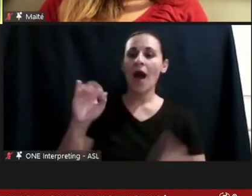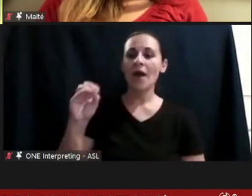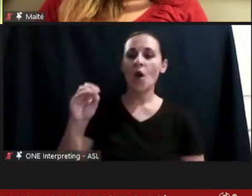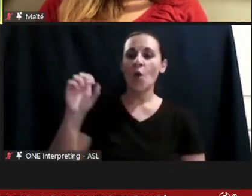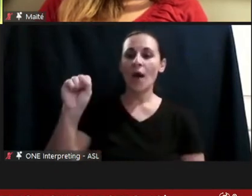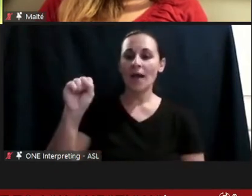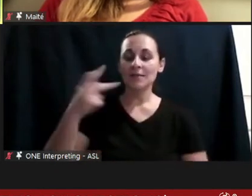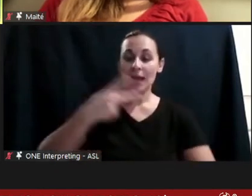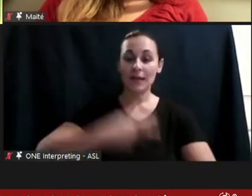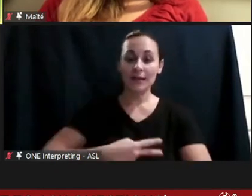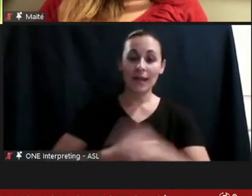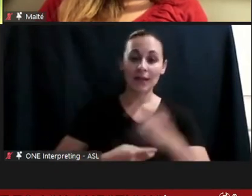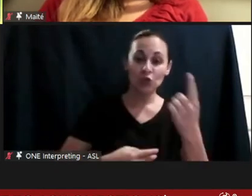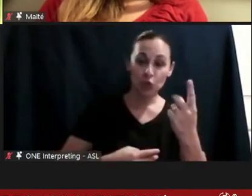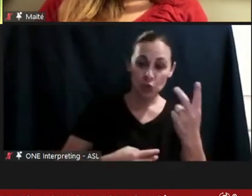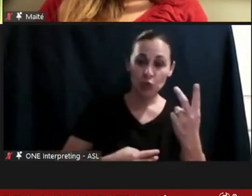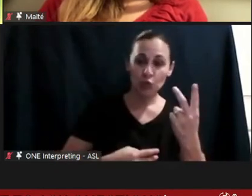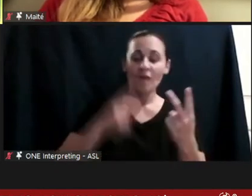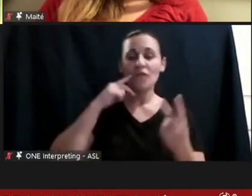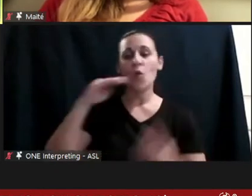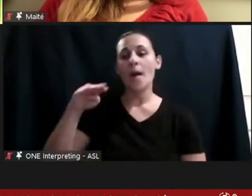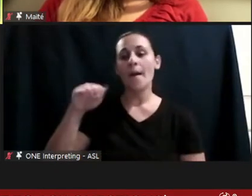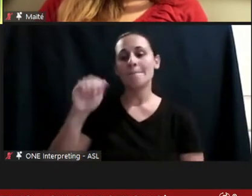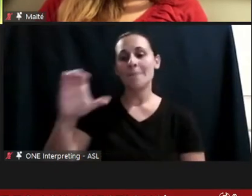on day 2 it will be about the Mac. All of those events are on our website,